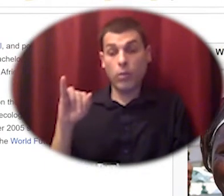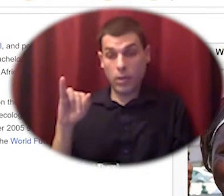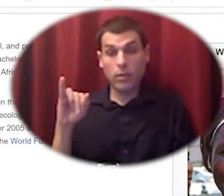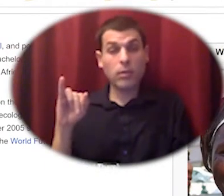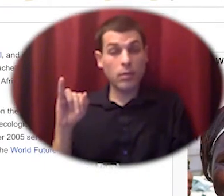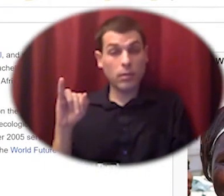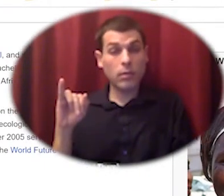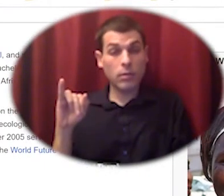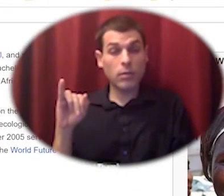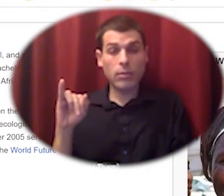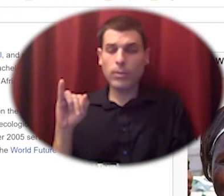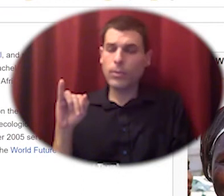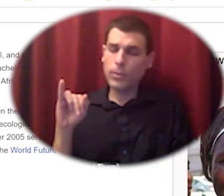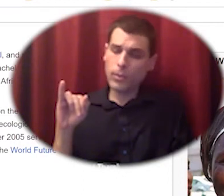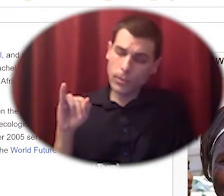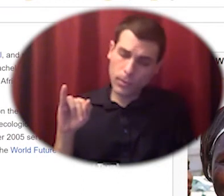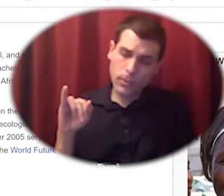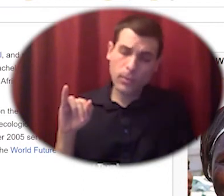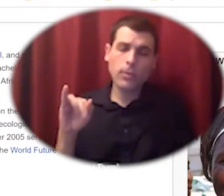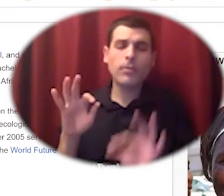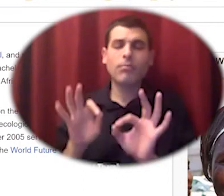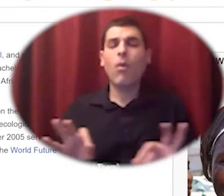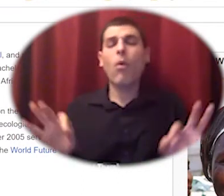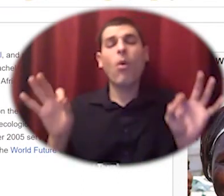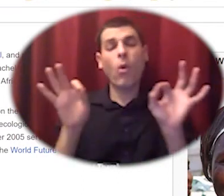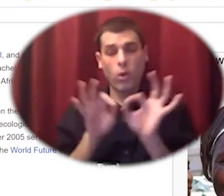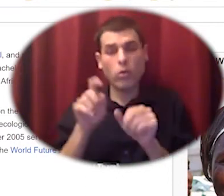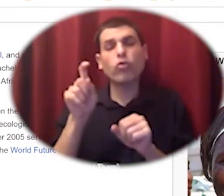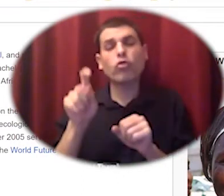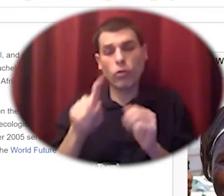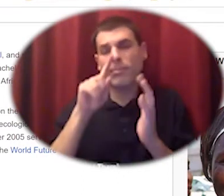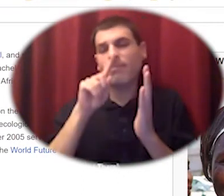huge person for us to pay attention to and as well as all the organizations